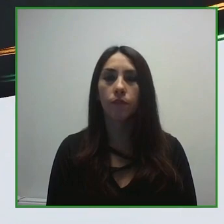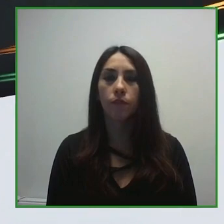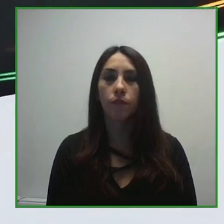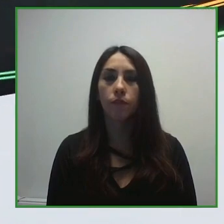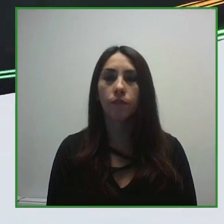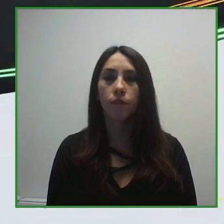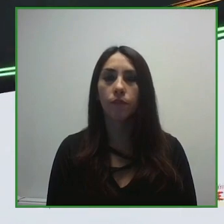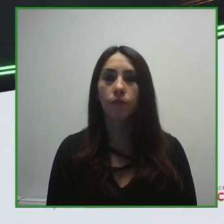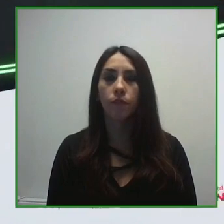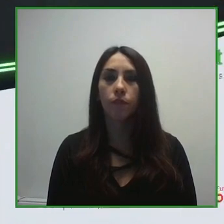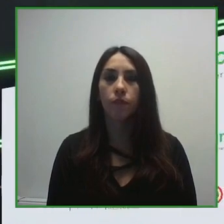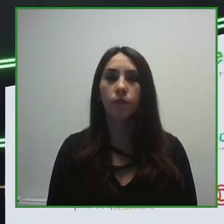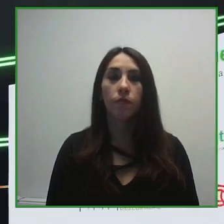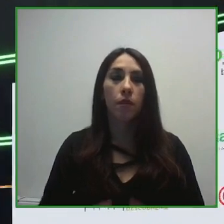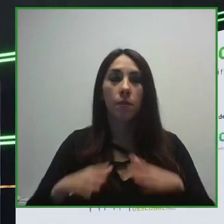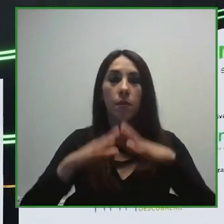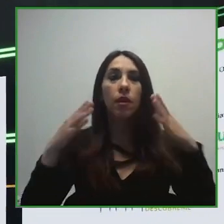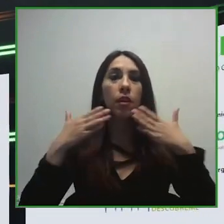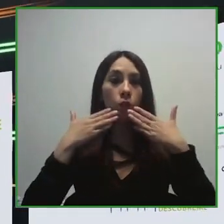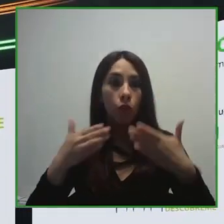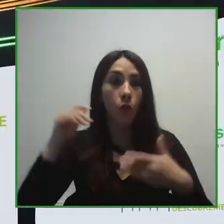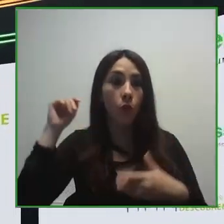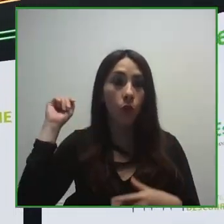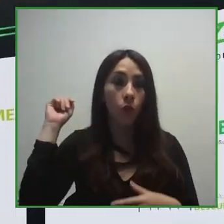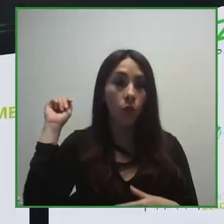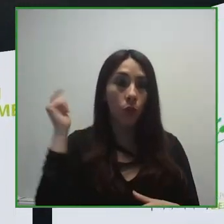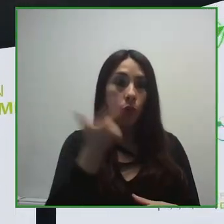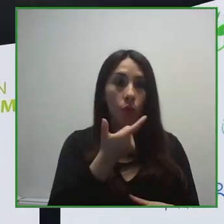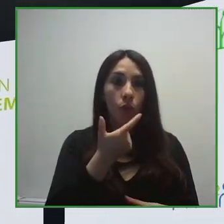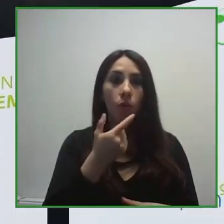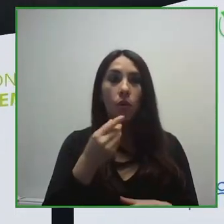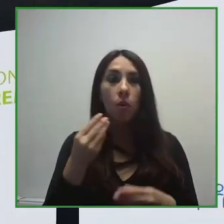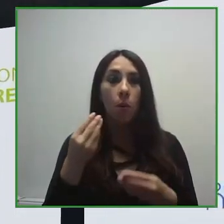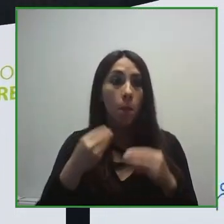Thank you to everyone for participating in our first two in-person sessions.